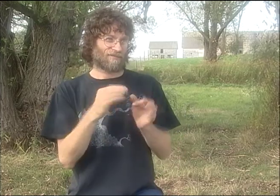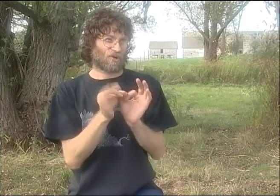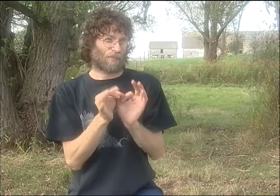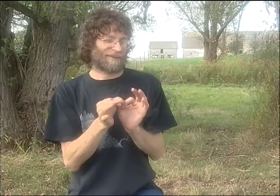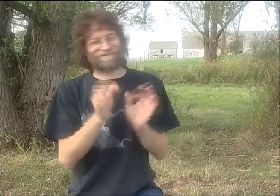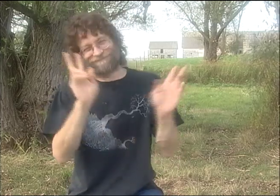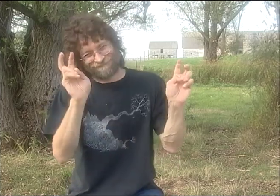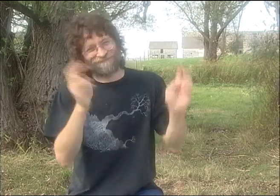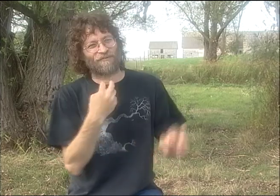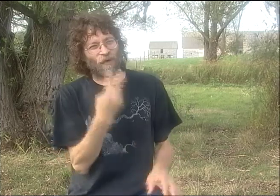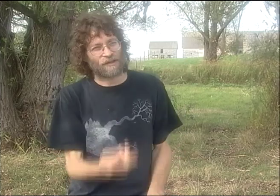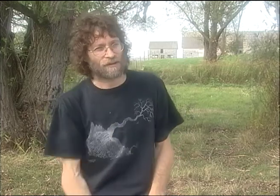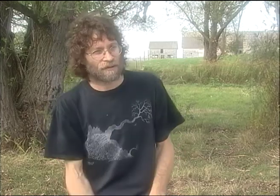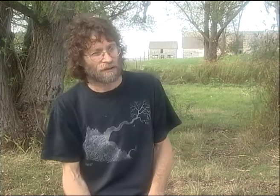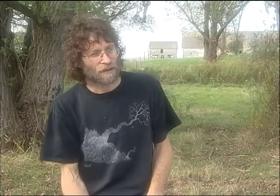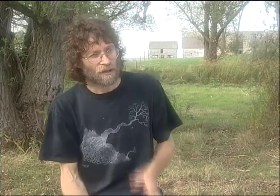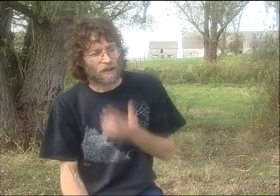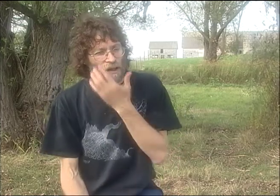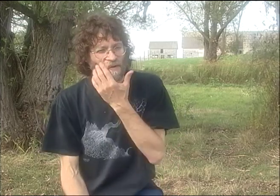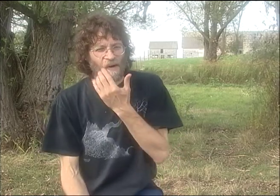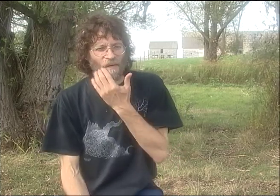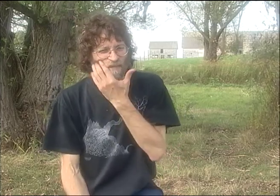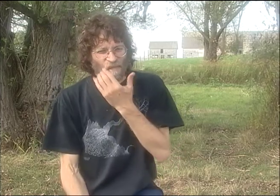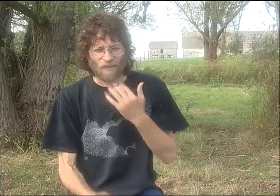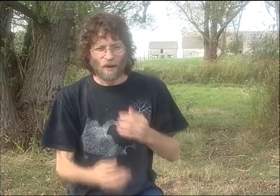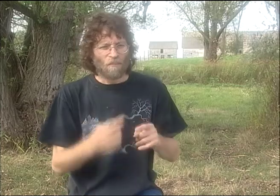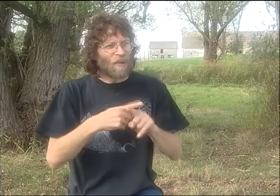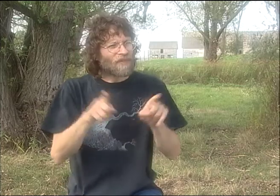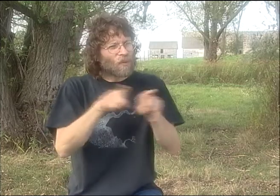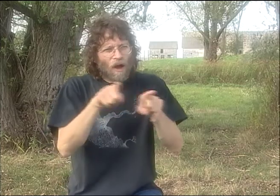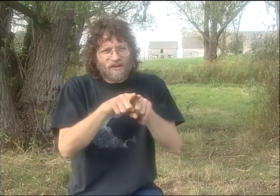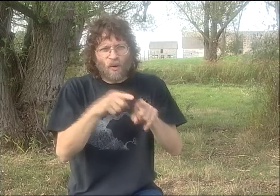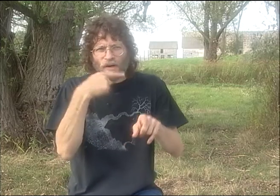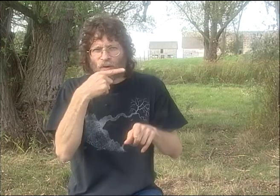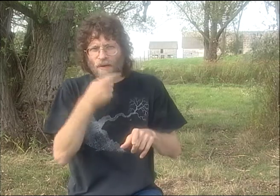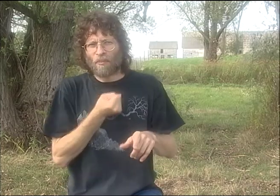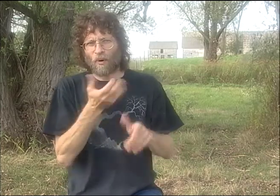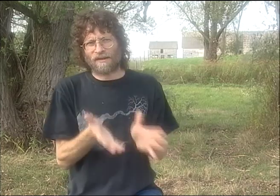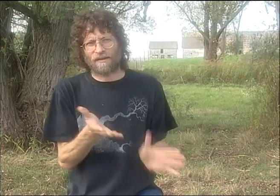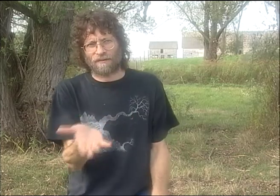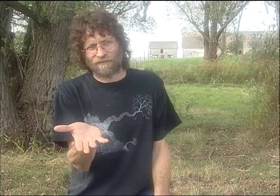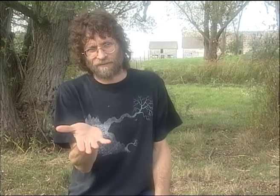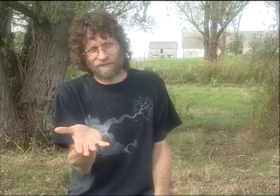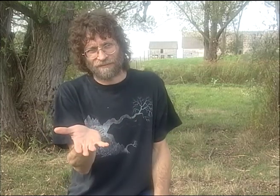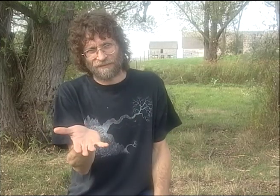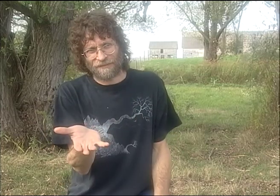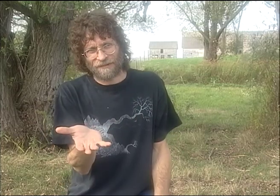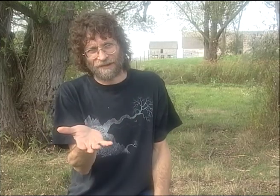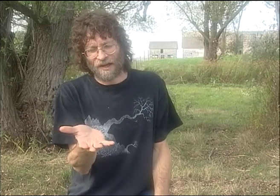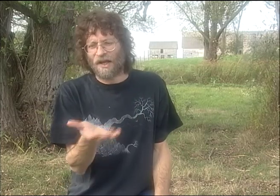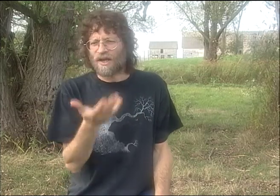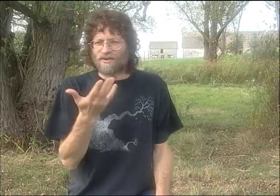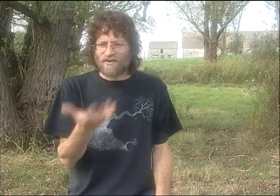TO BE PART OF THIS HEARING POETRY SERIES. AND HE NEEDED ME TO VOICE FOR HIM, TO SORT OF, QUOTE, INTERPRET FOR HIM.